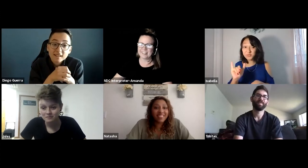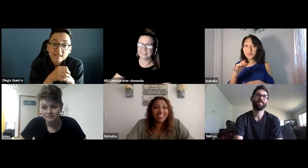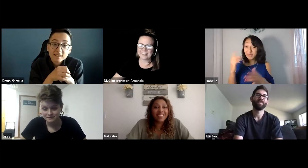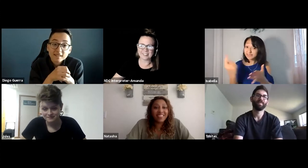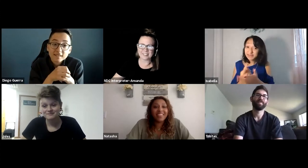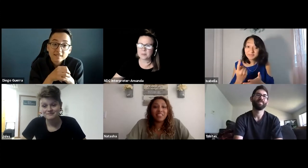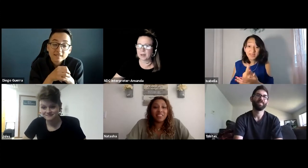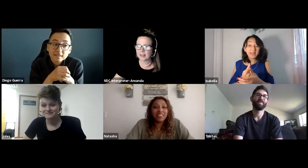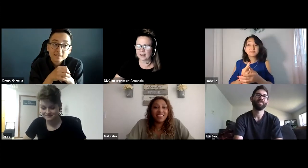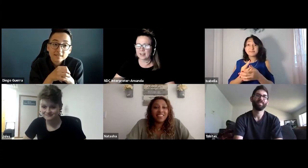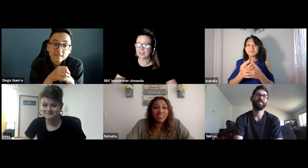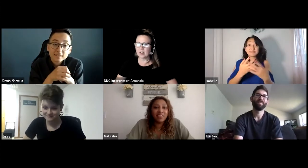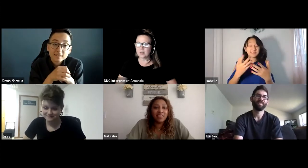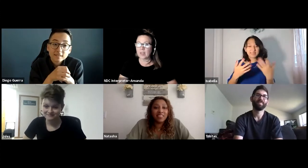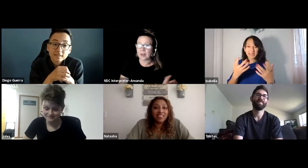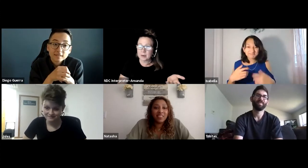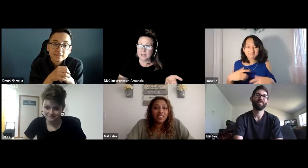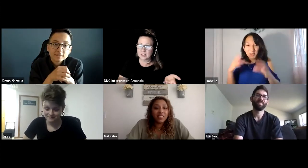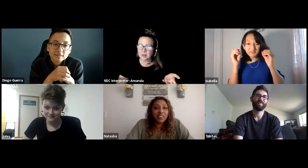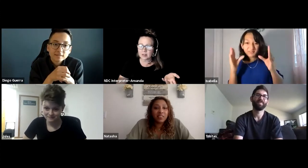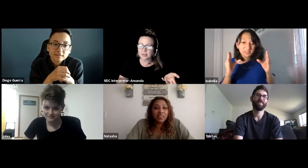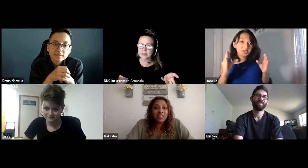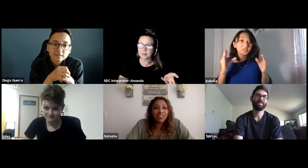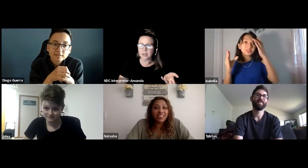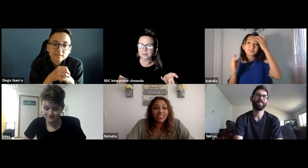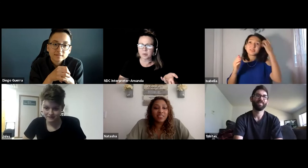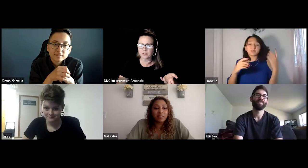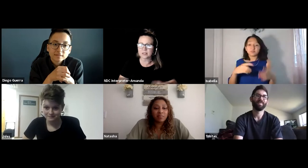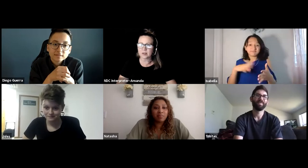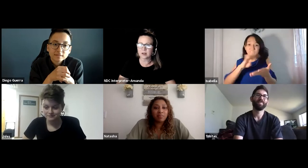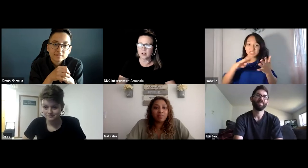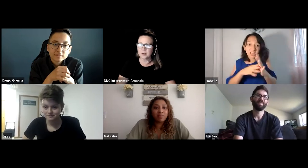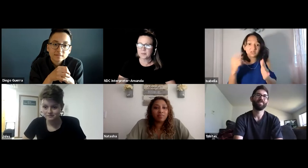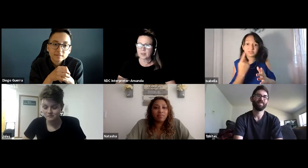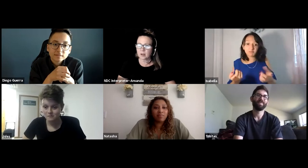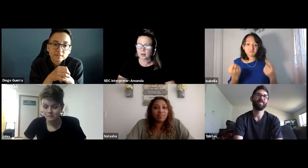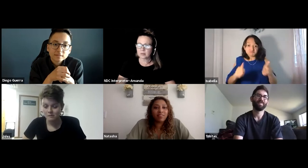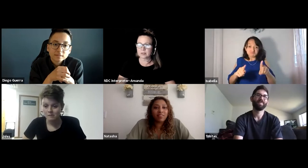This is Isabella. That happened to me too. Sometimes a professor,